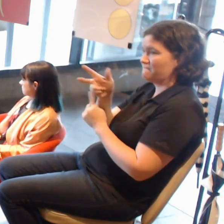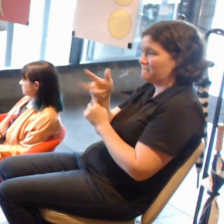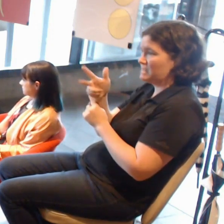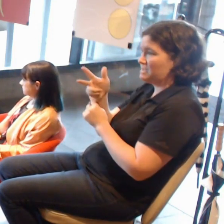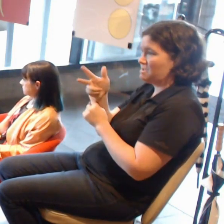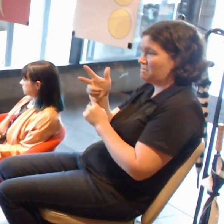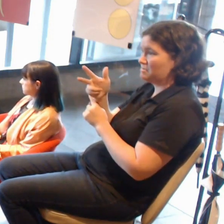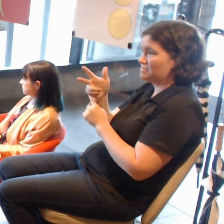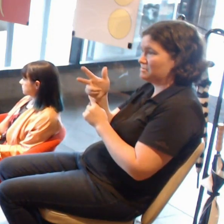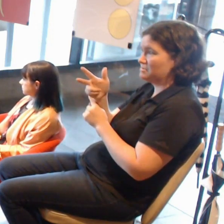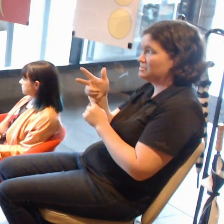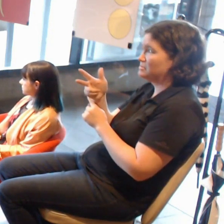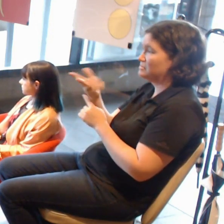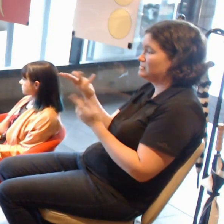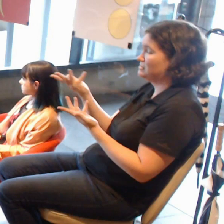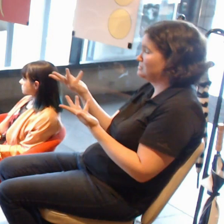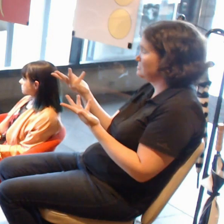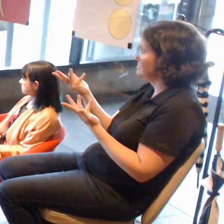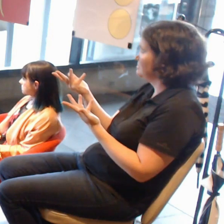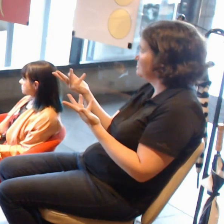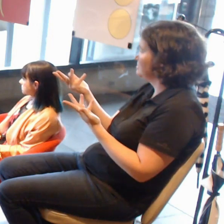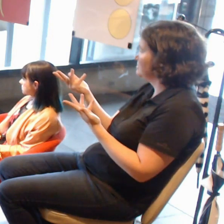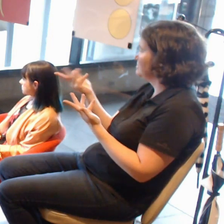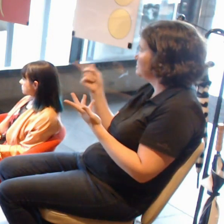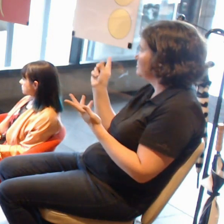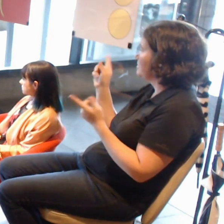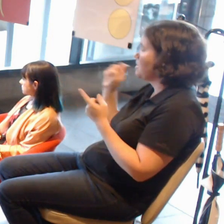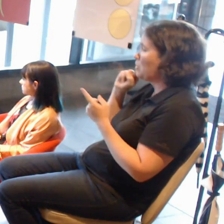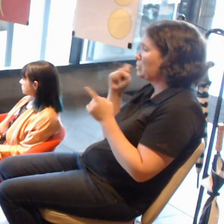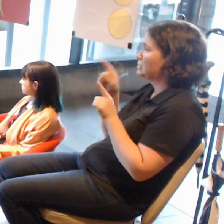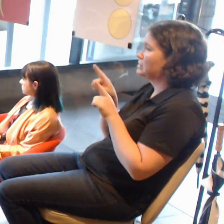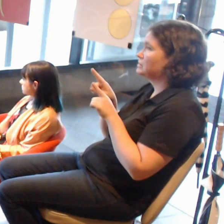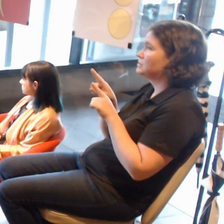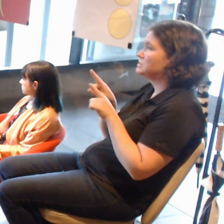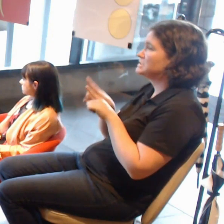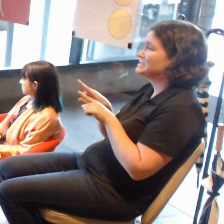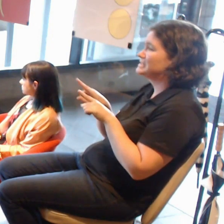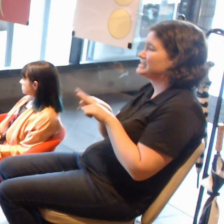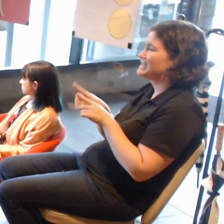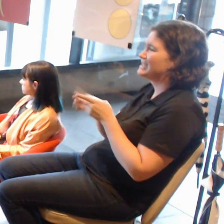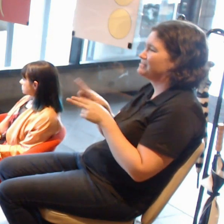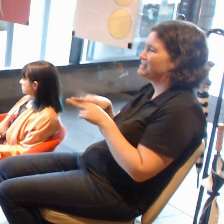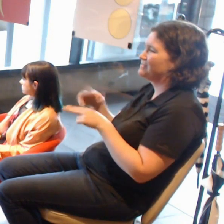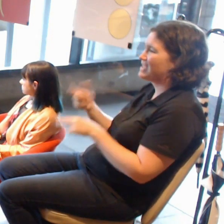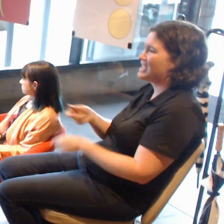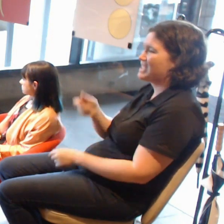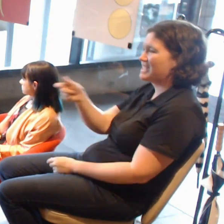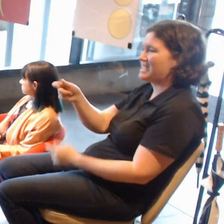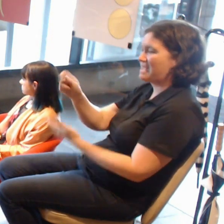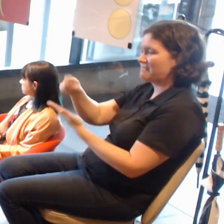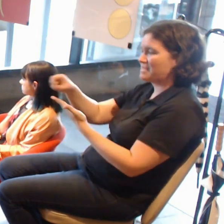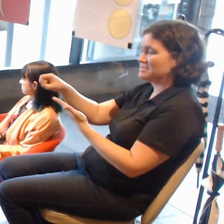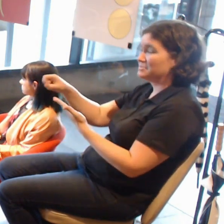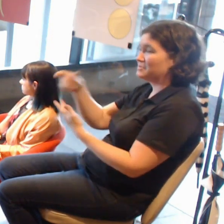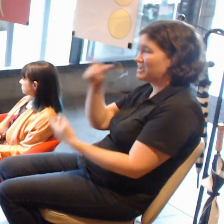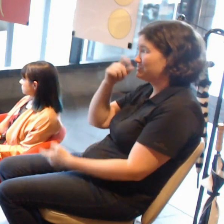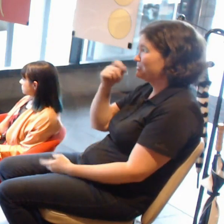That is the same as me producing a box of pencils and you using it to draw penises wherever you like.